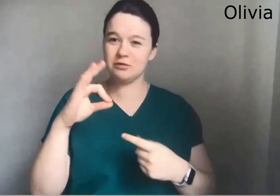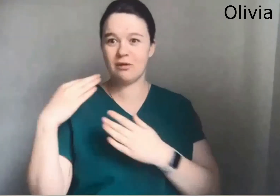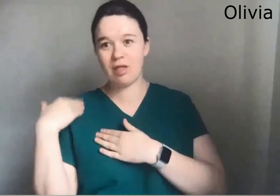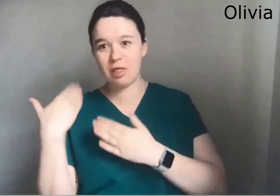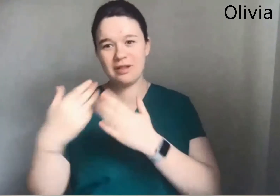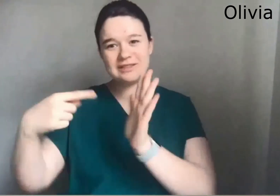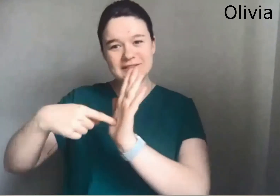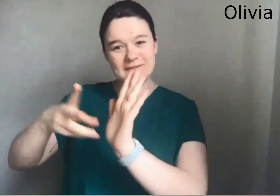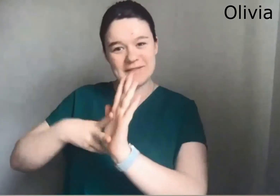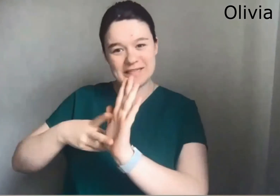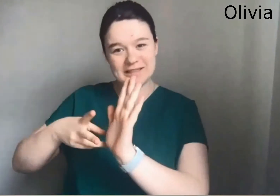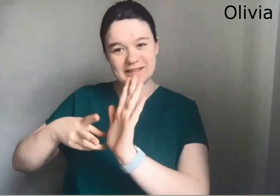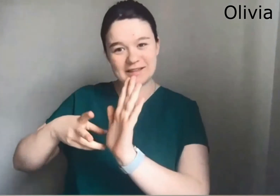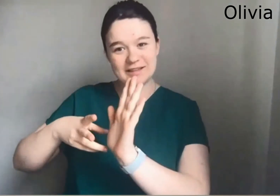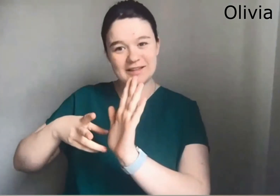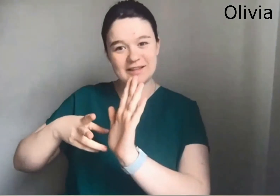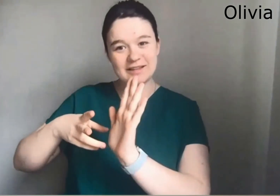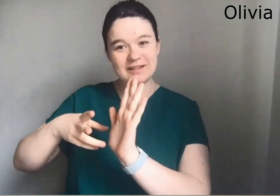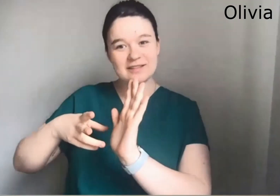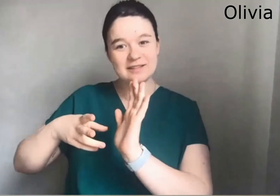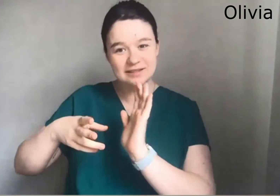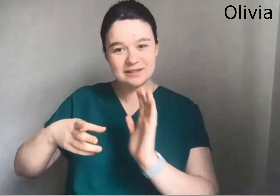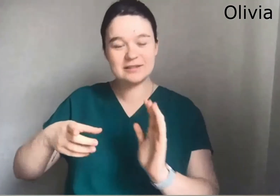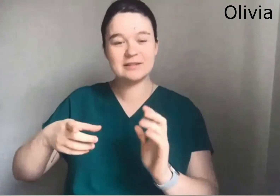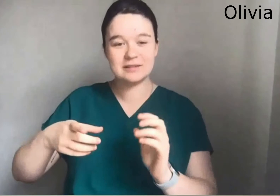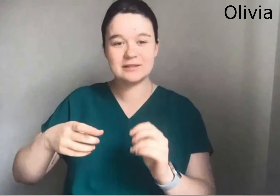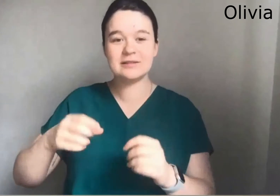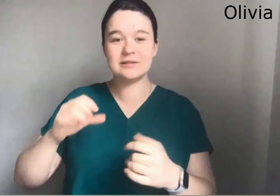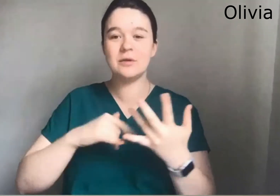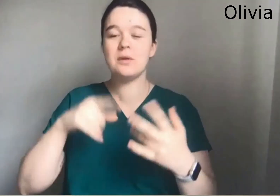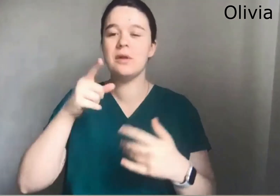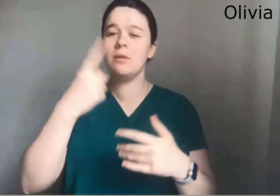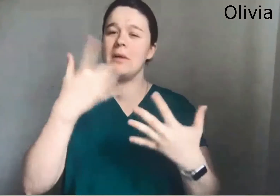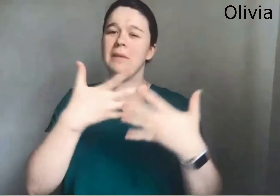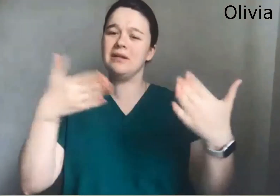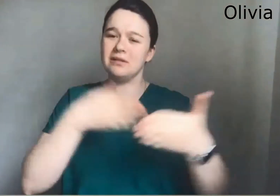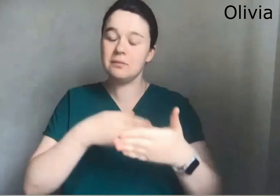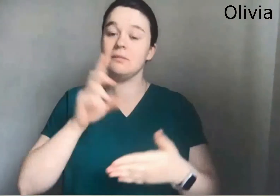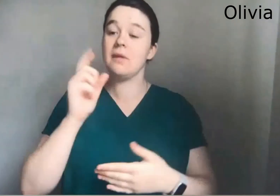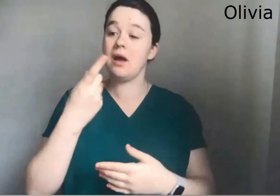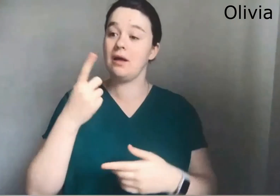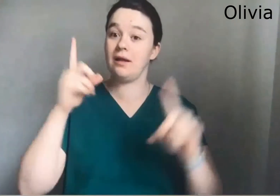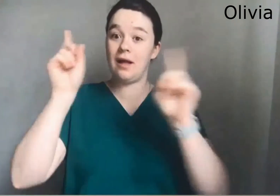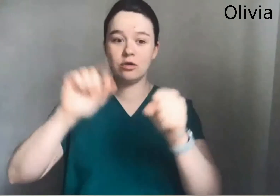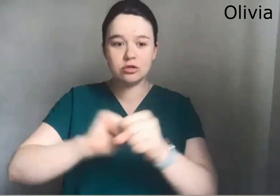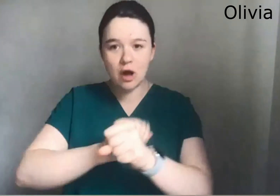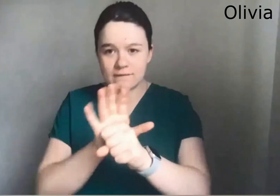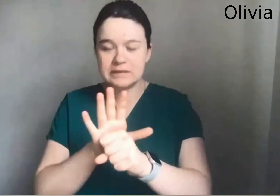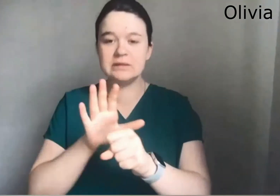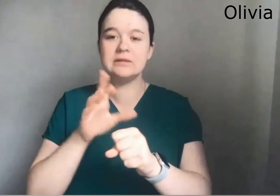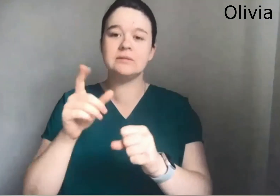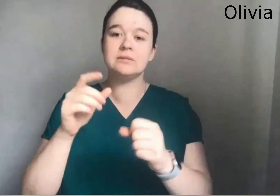Accessing social media and not relying on television, which is a fixated device